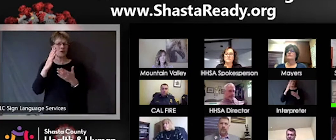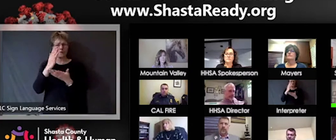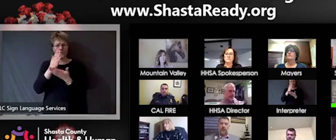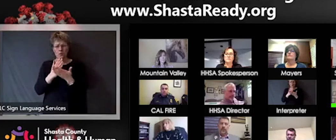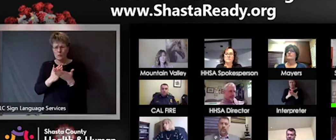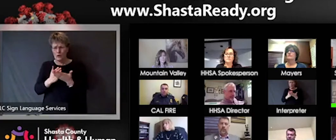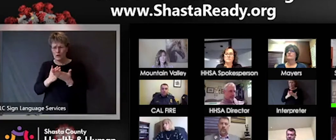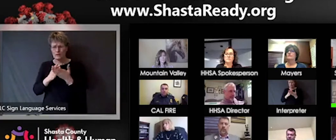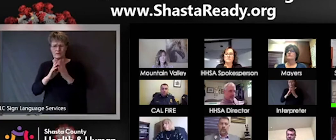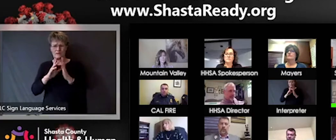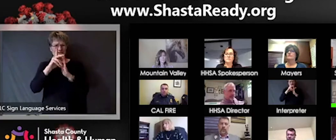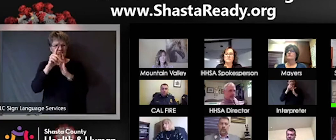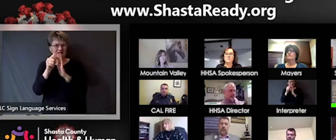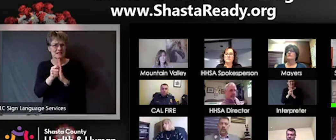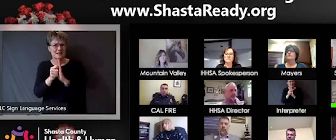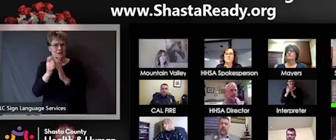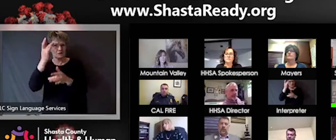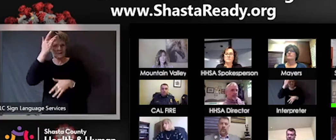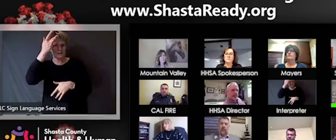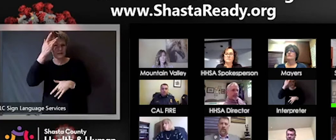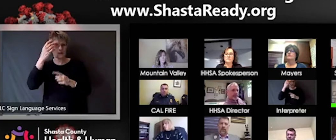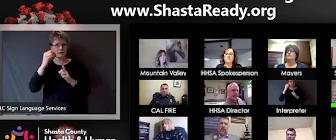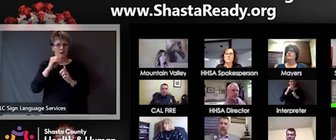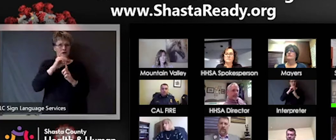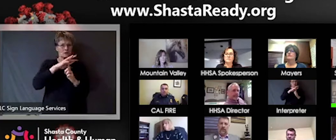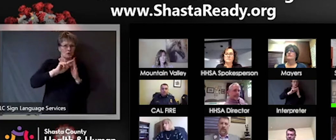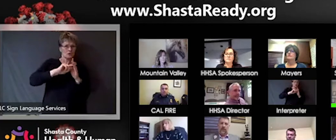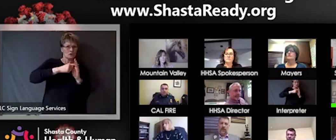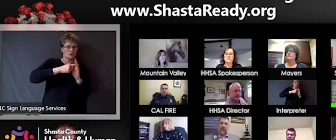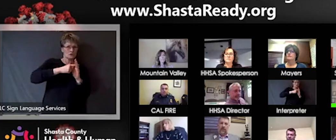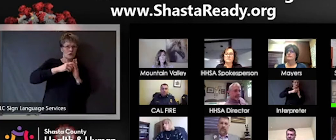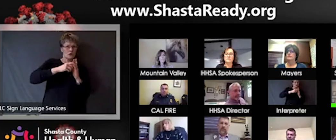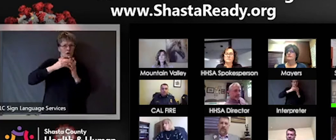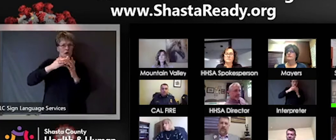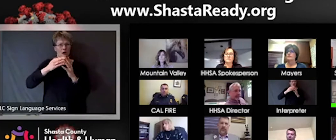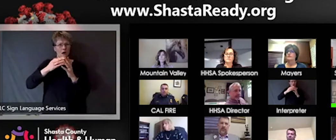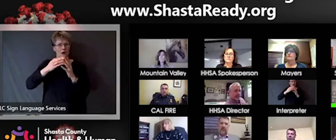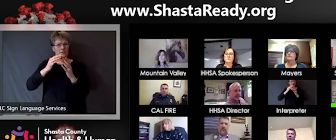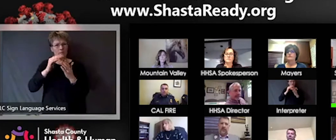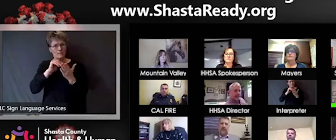circulation and I don't have a sense that we have had enough